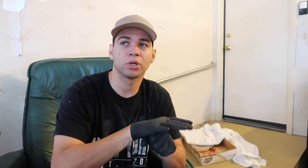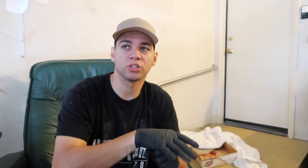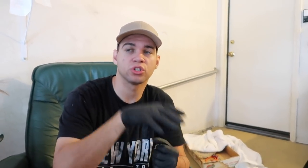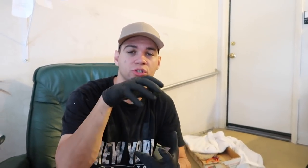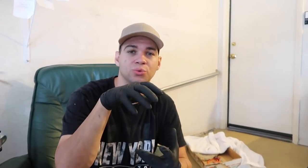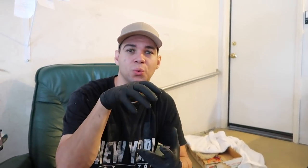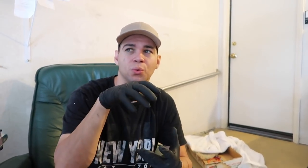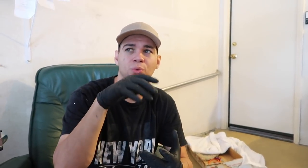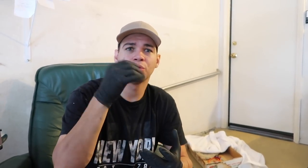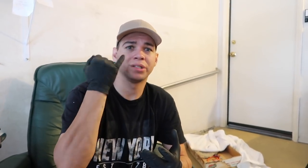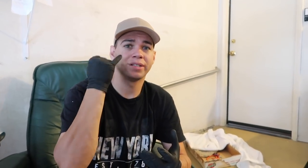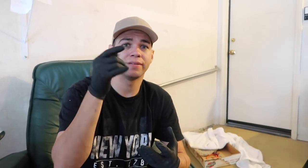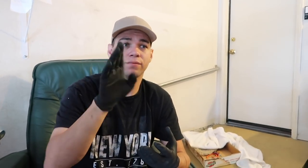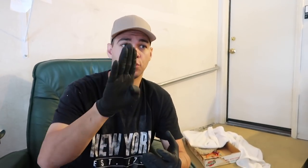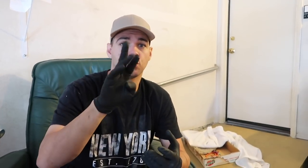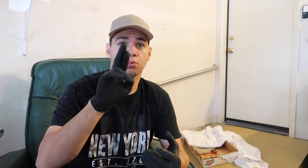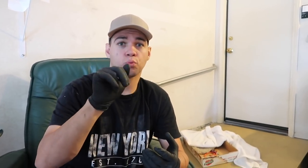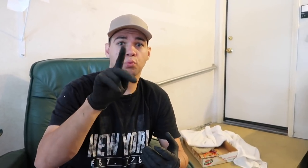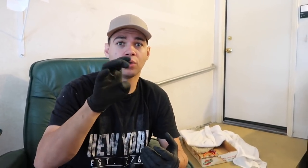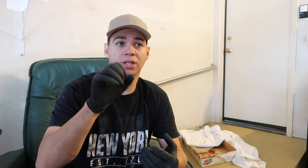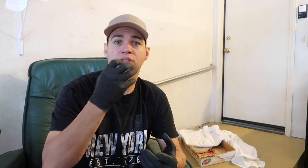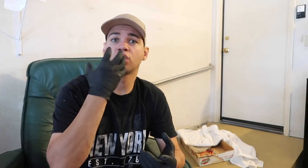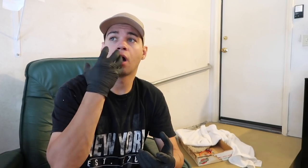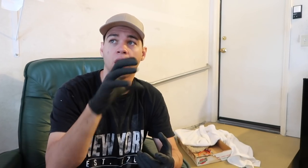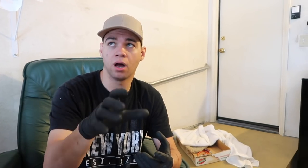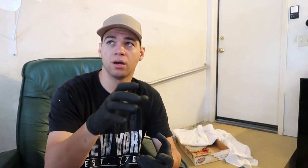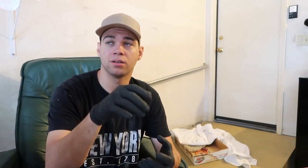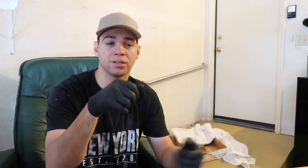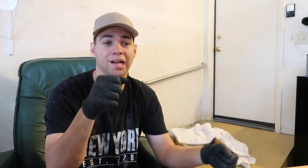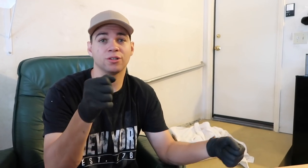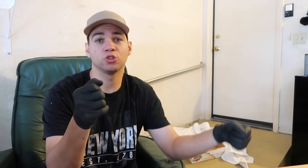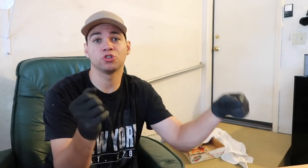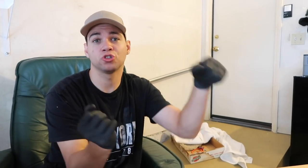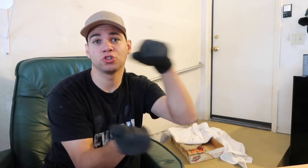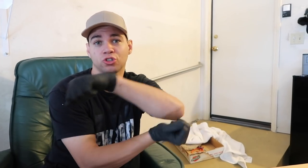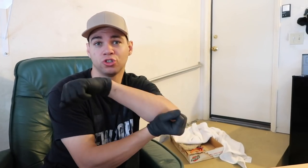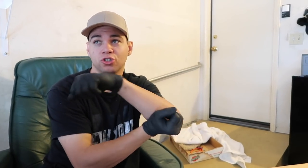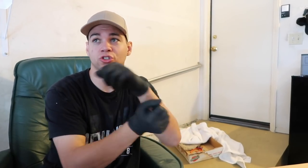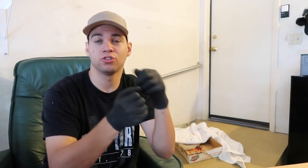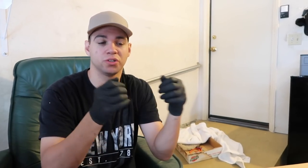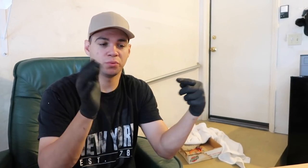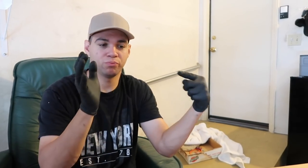It's a lot of pressure so if your brakes are hot and you're turning